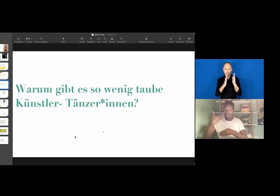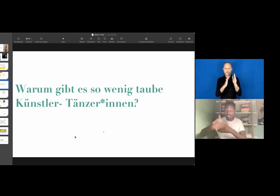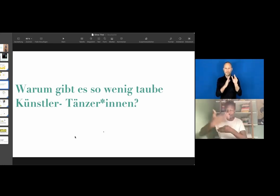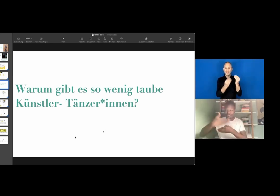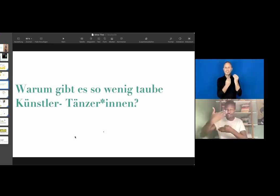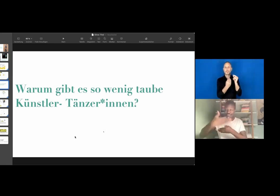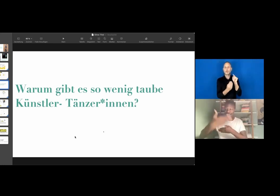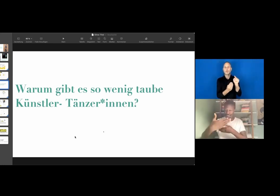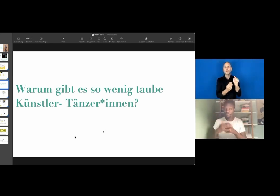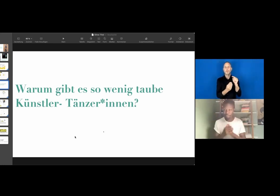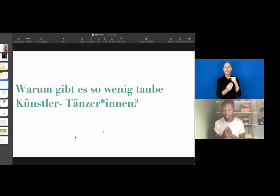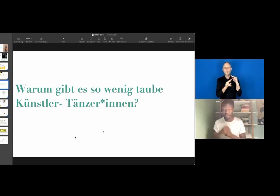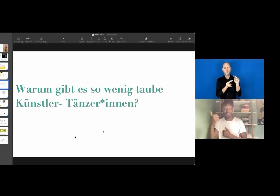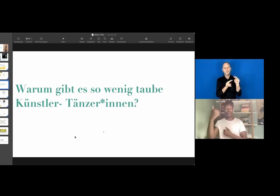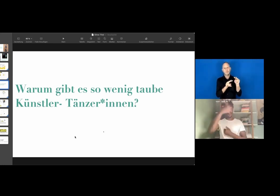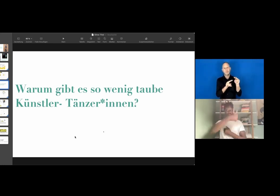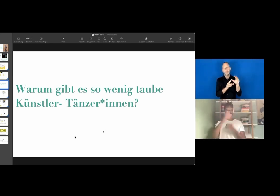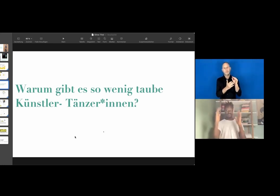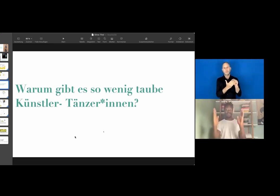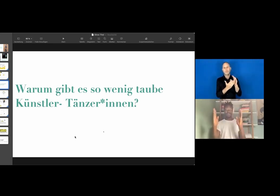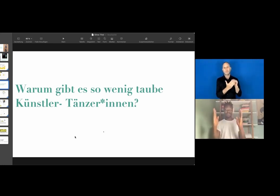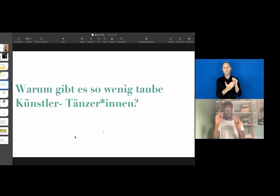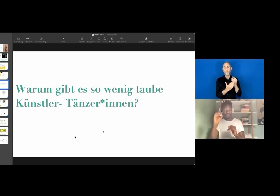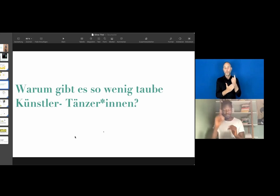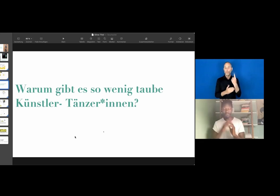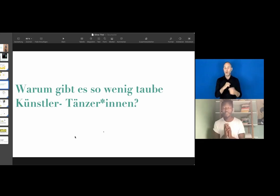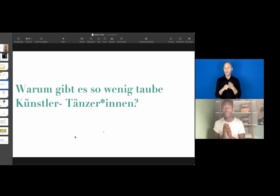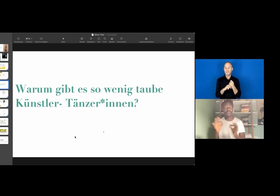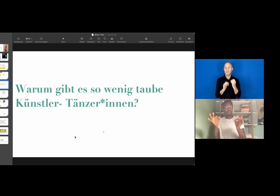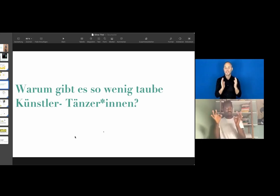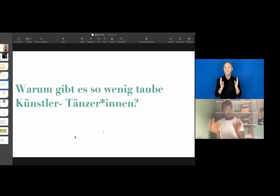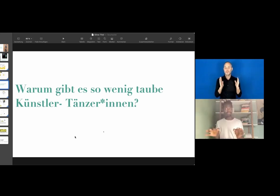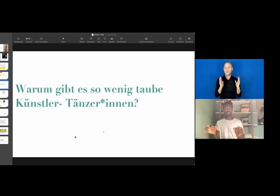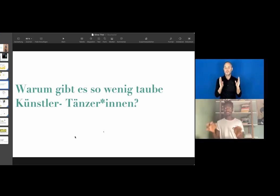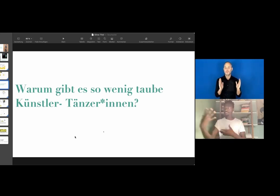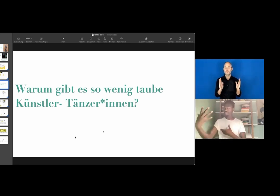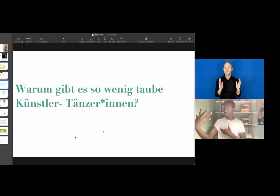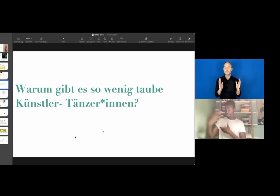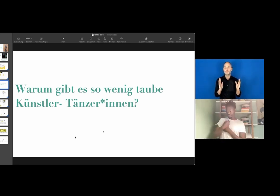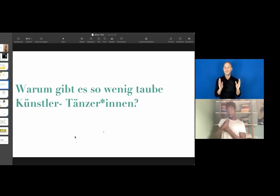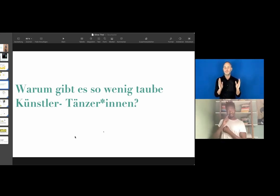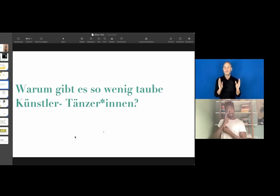What I want to do is learn the different styles. So, I went to this dancing school for a year.